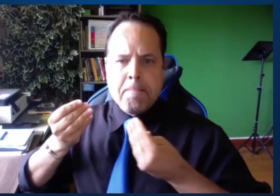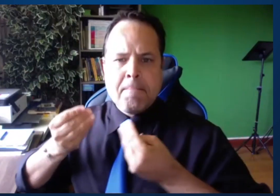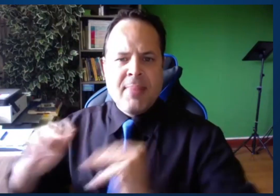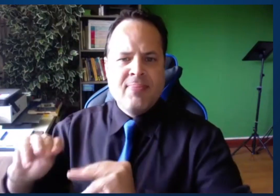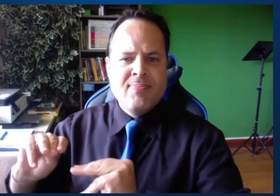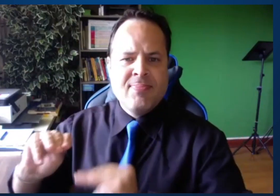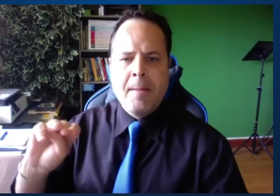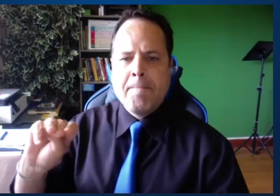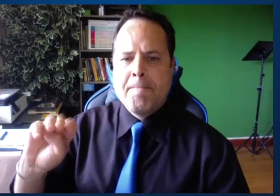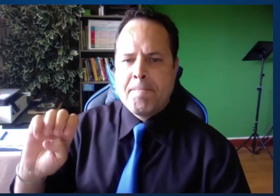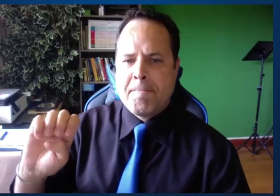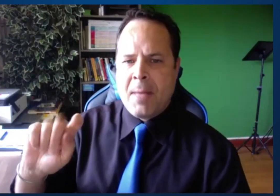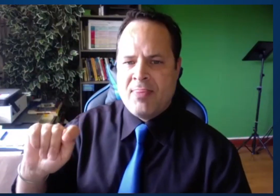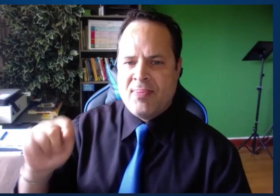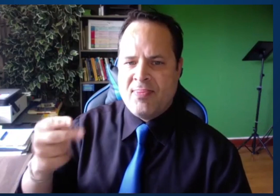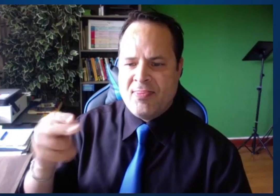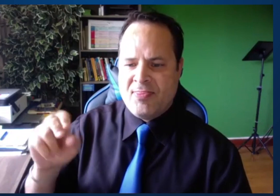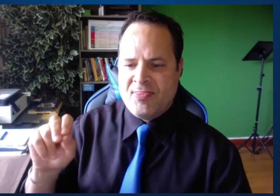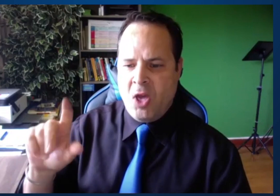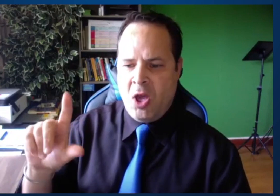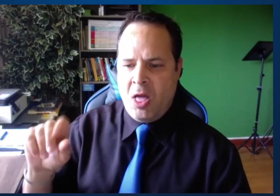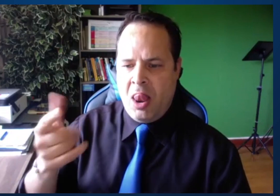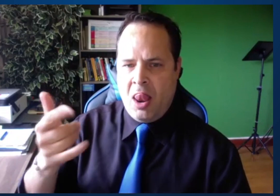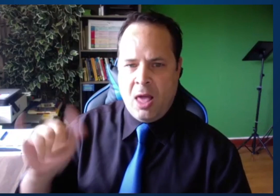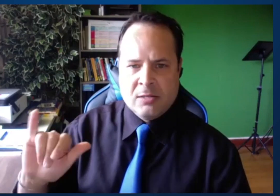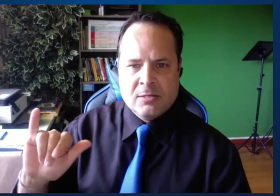Skyer will be returning again to continue his presentation.